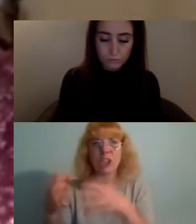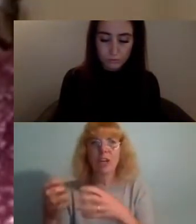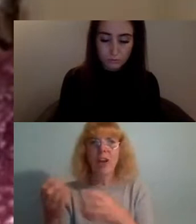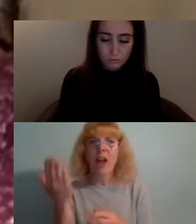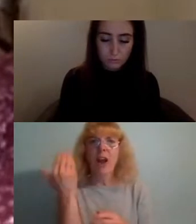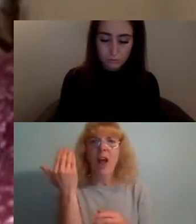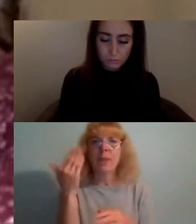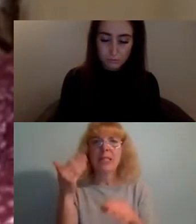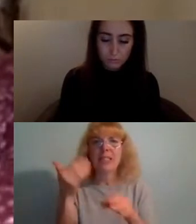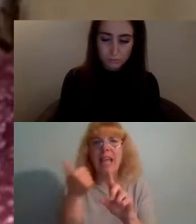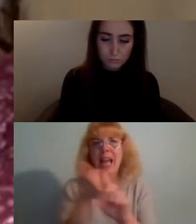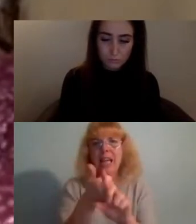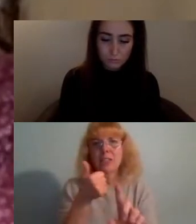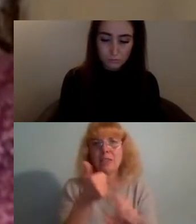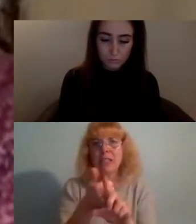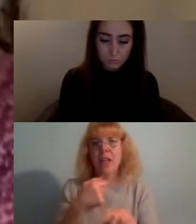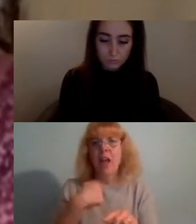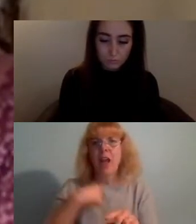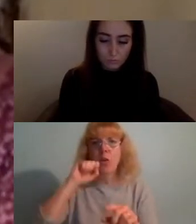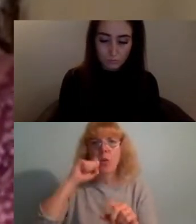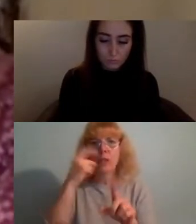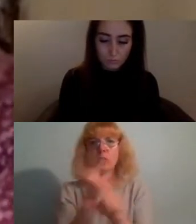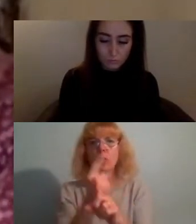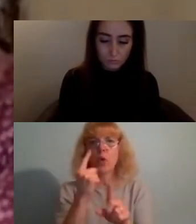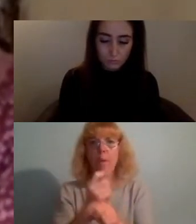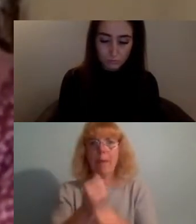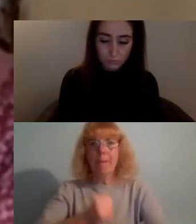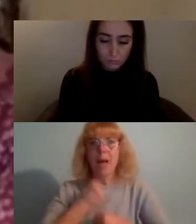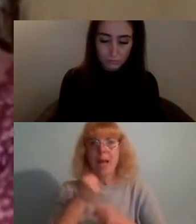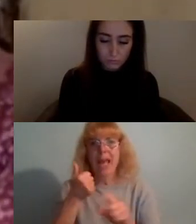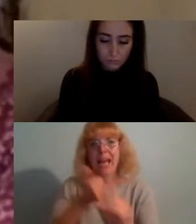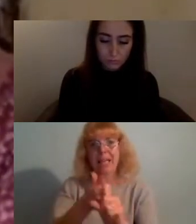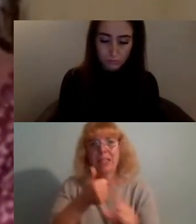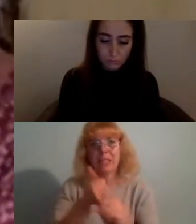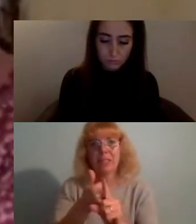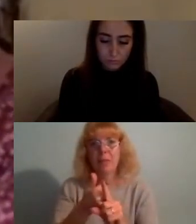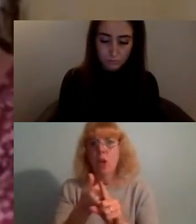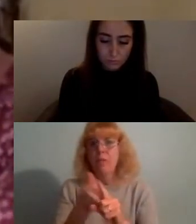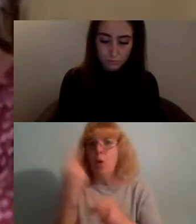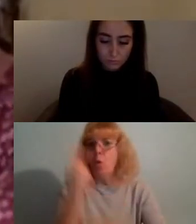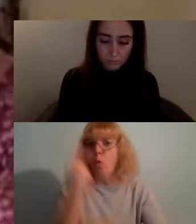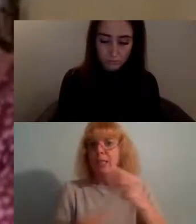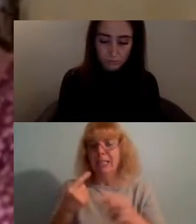and i'm going to talk a little bit about my activism over the past year I mainly operate